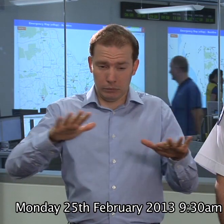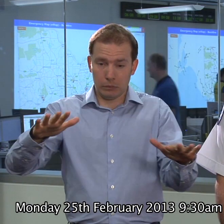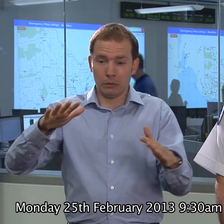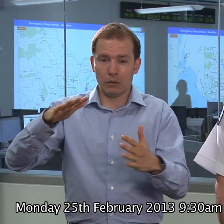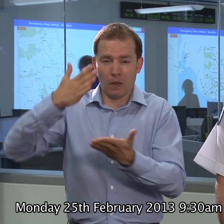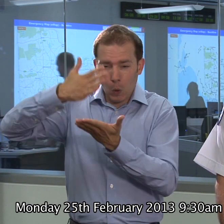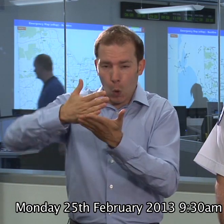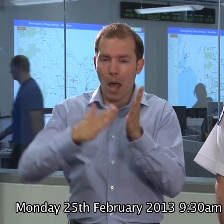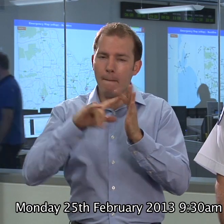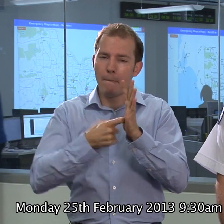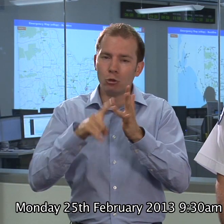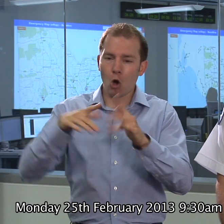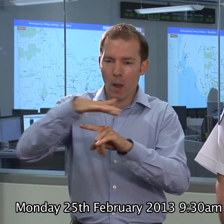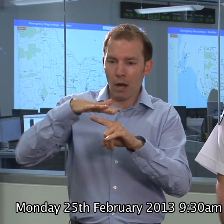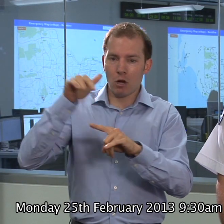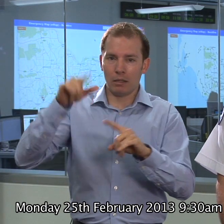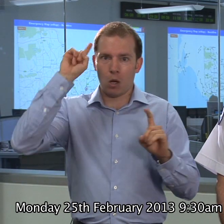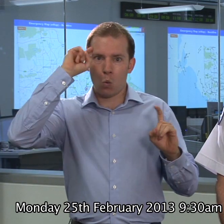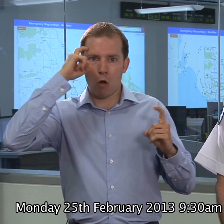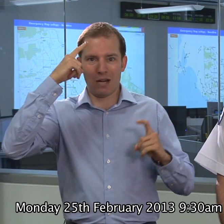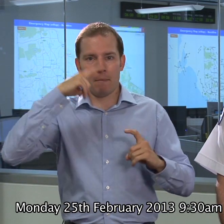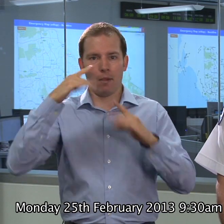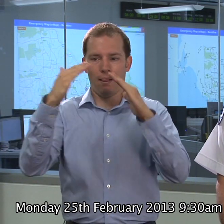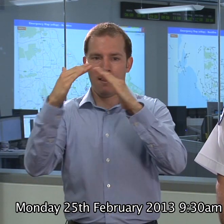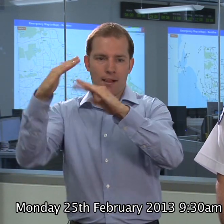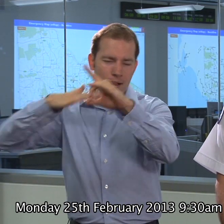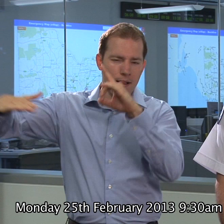lot of concern for people in the outer metropolitan area.